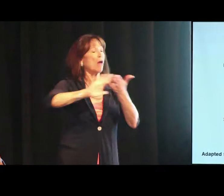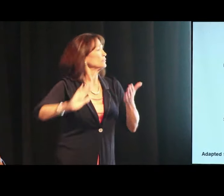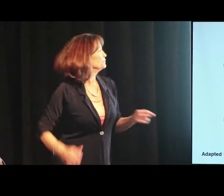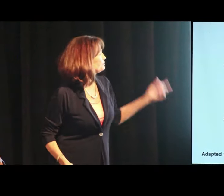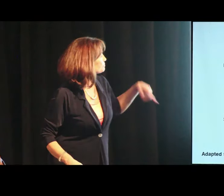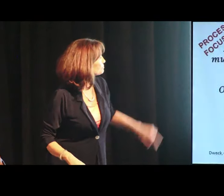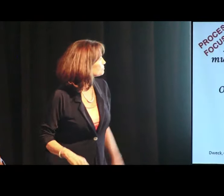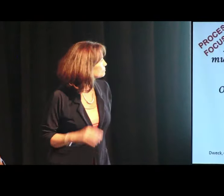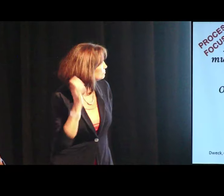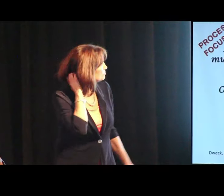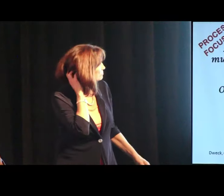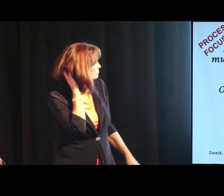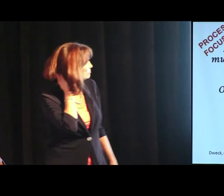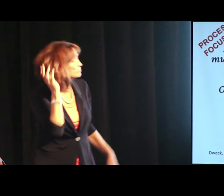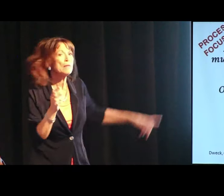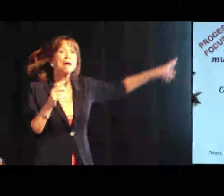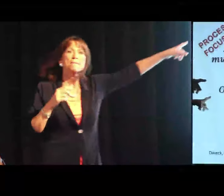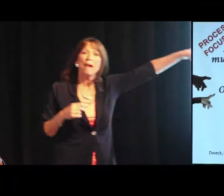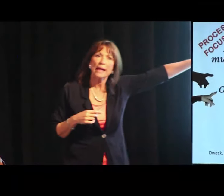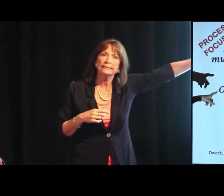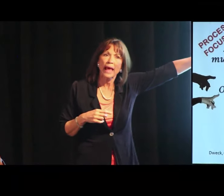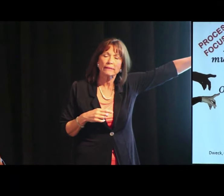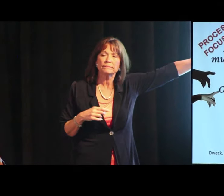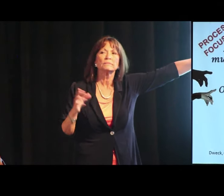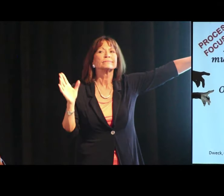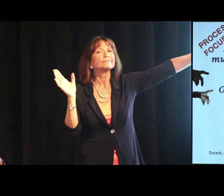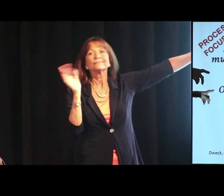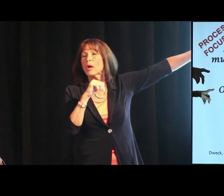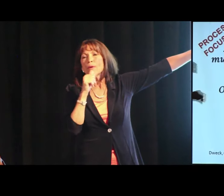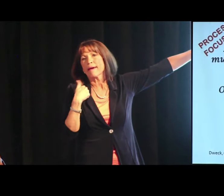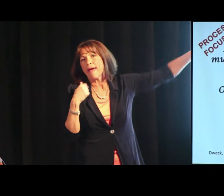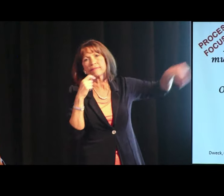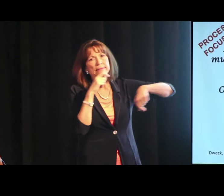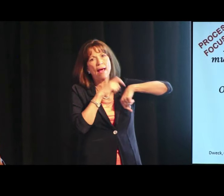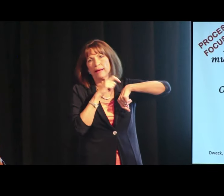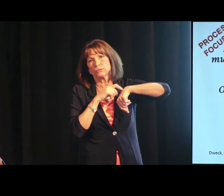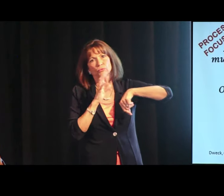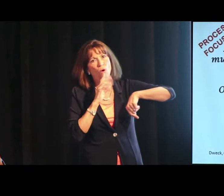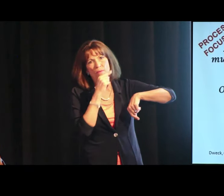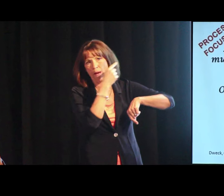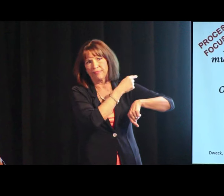So, by the time they're in high school, they're taking on more and more responsibility, preparing for college. And mindset -